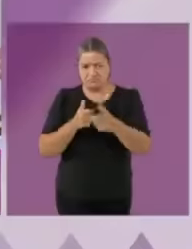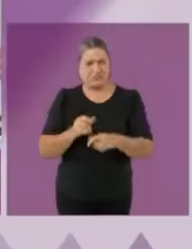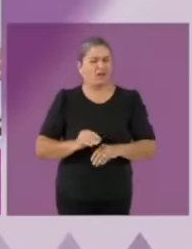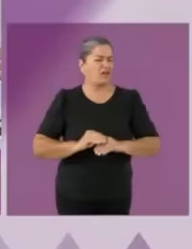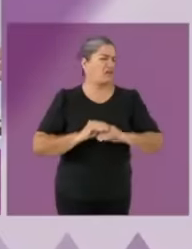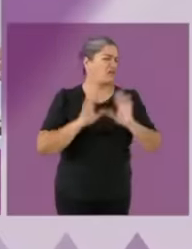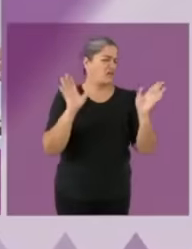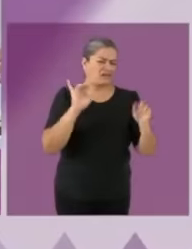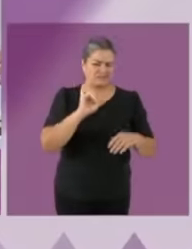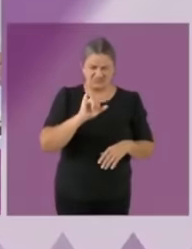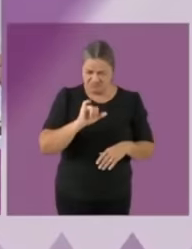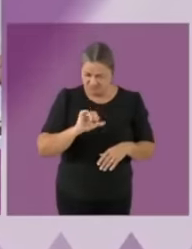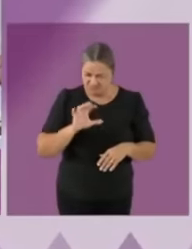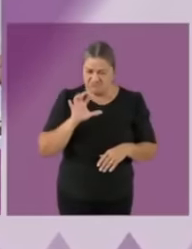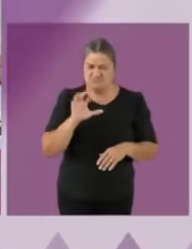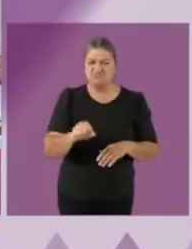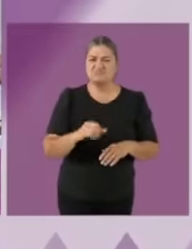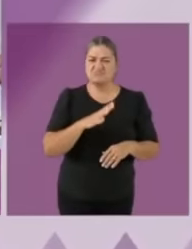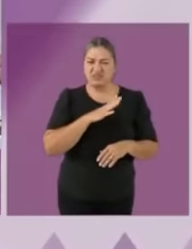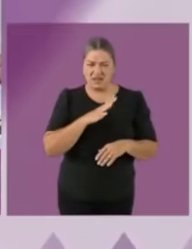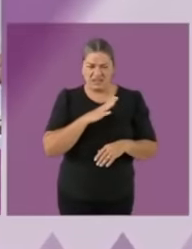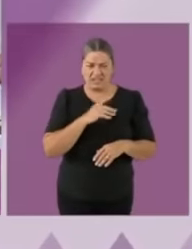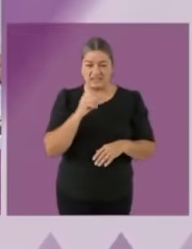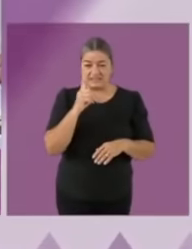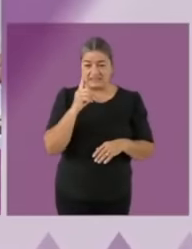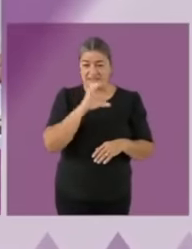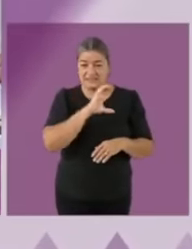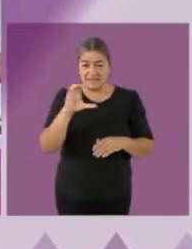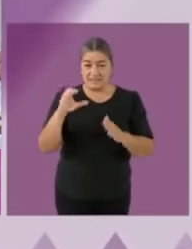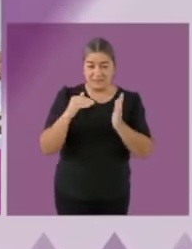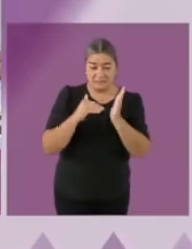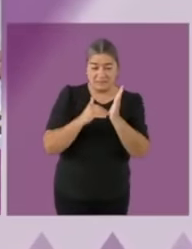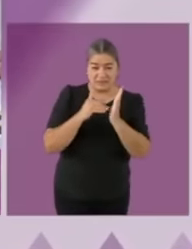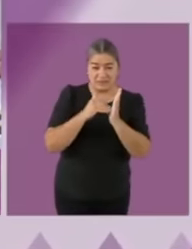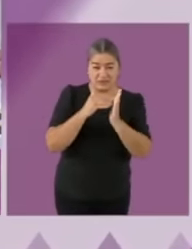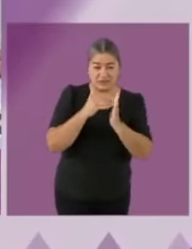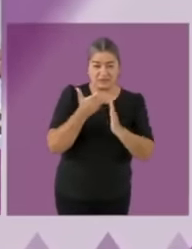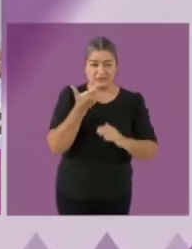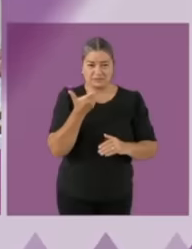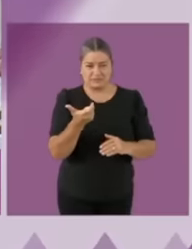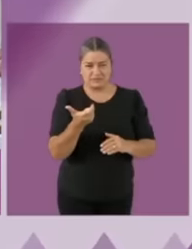and girls, it is close to 100,000 million pesos. pesos that we have established where they are going to come from. By